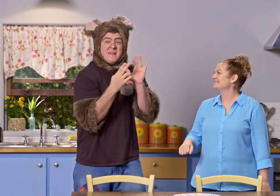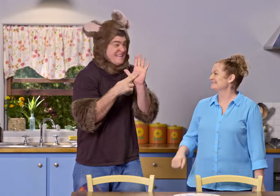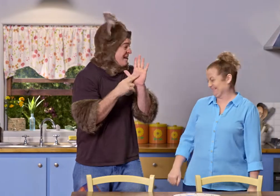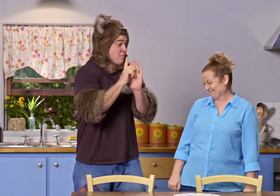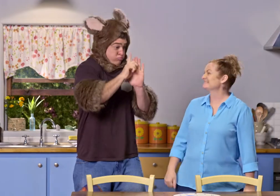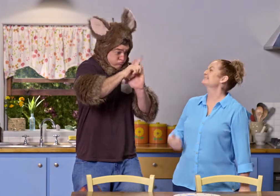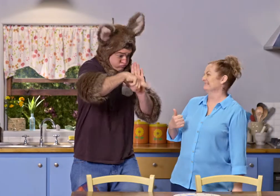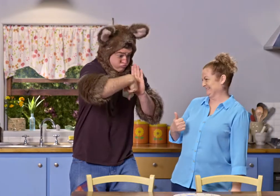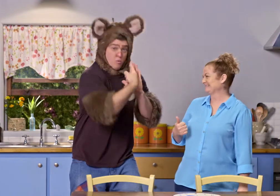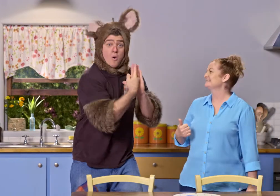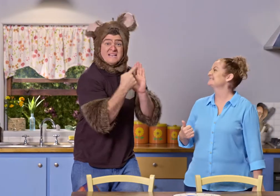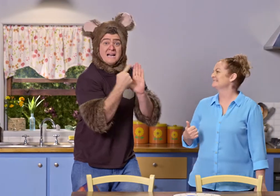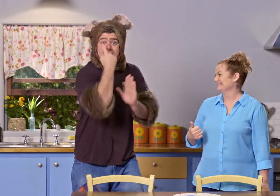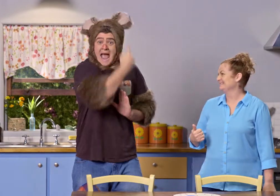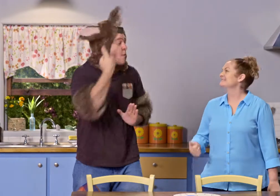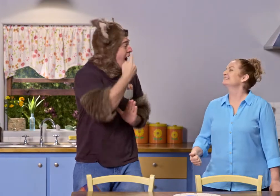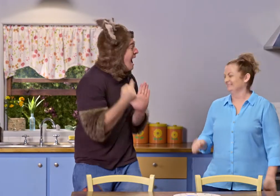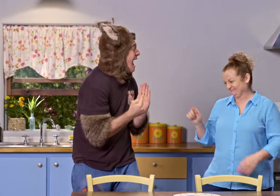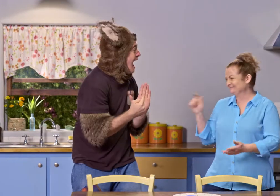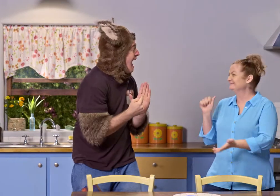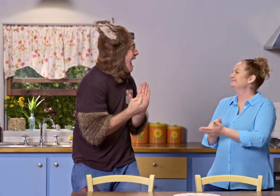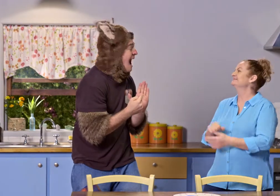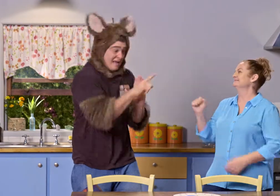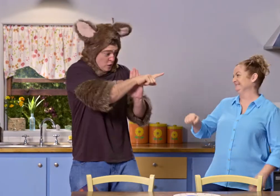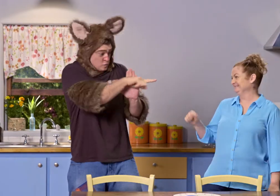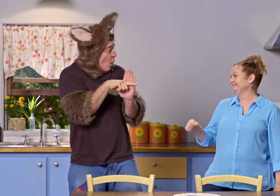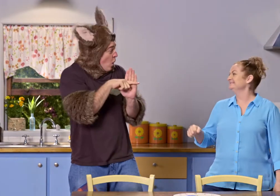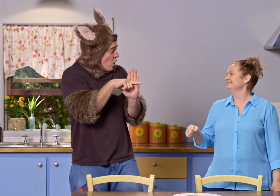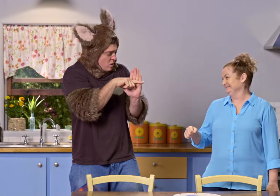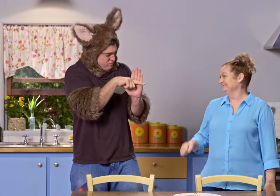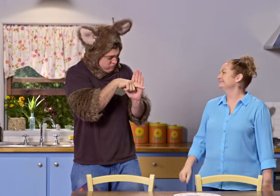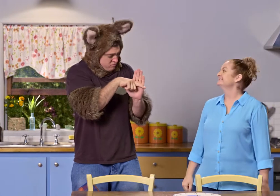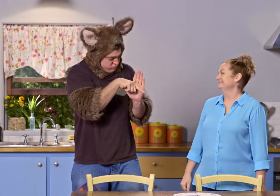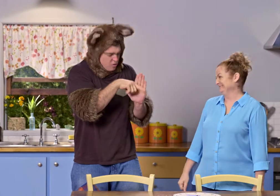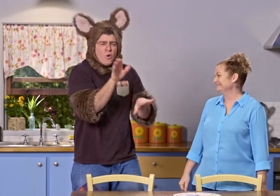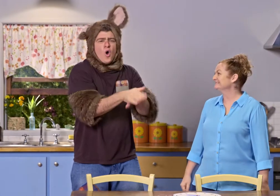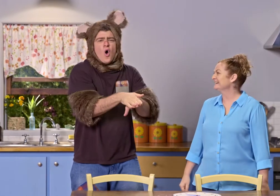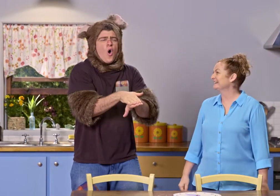That's minutes. When it goes all the way around, that's one hour. That's right. And the short hand is slow.